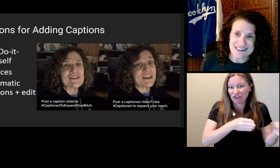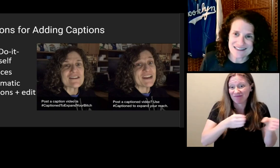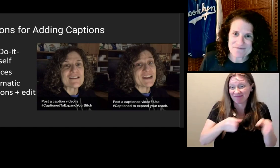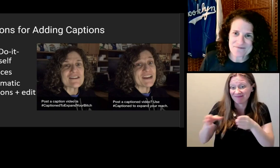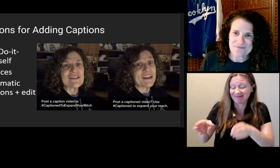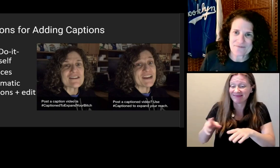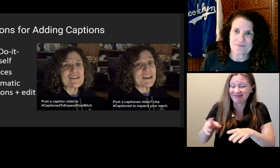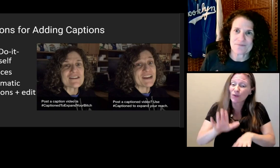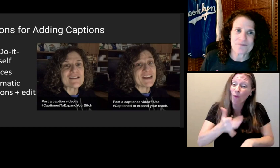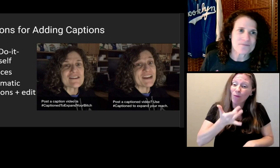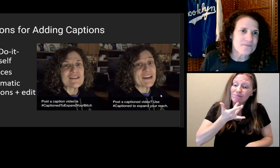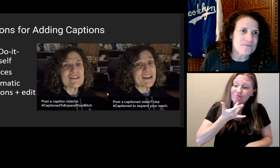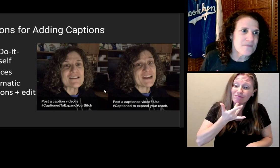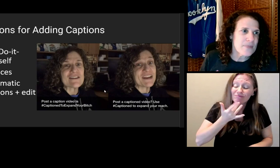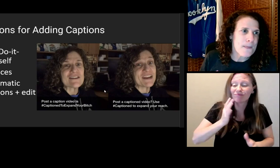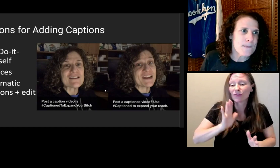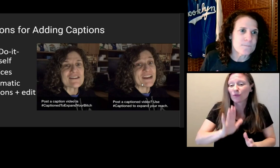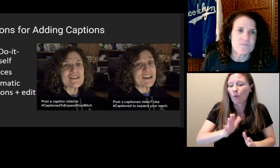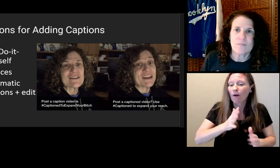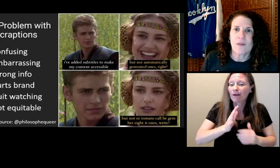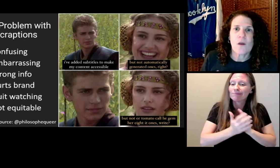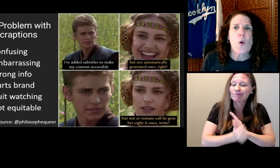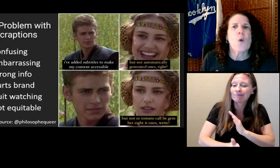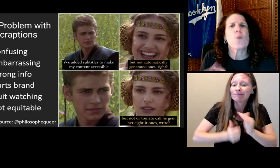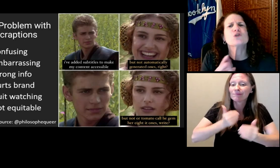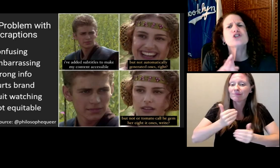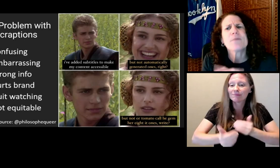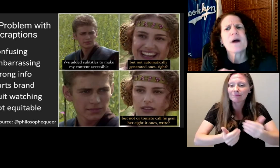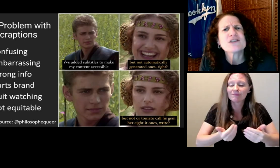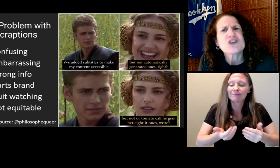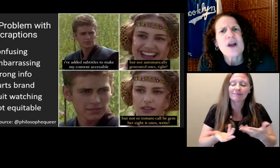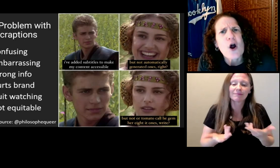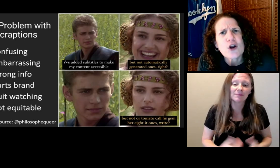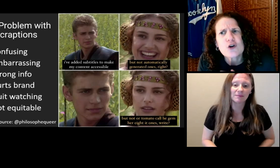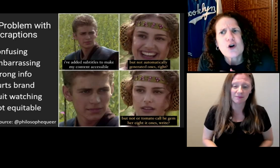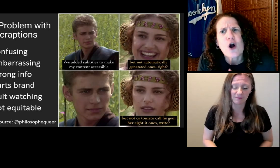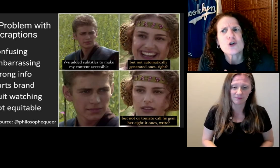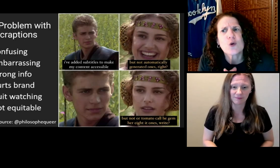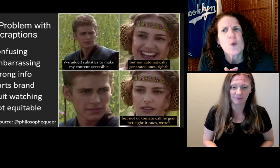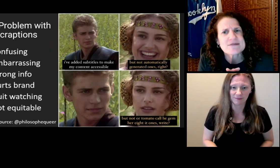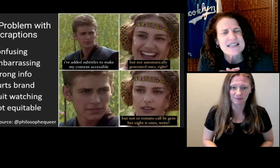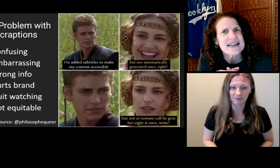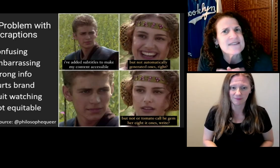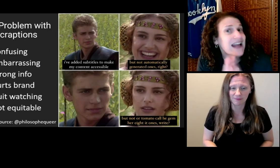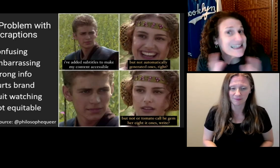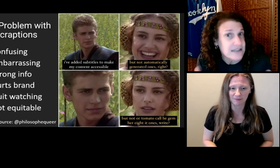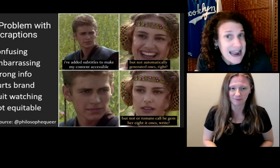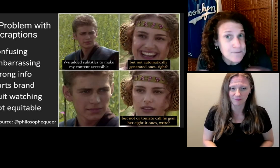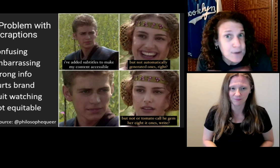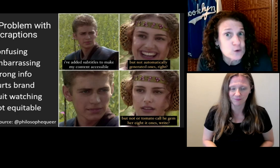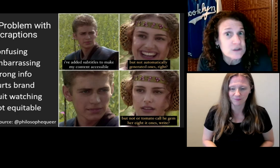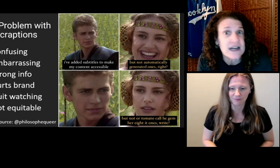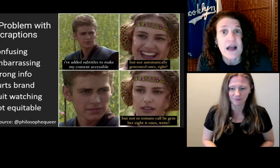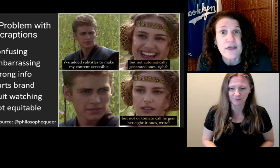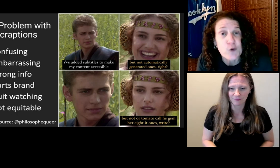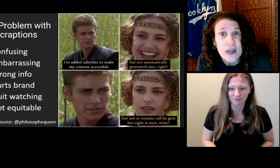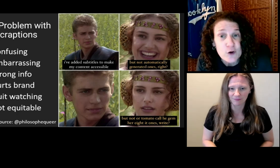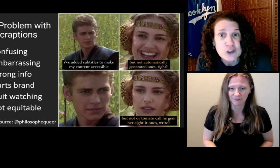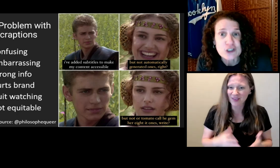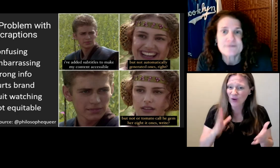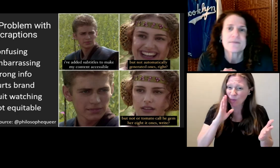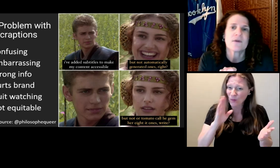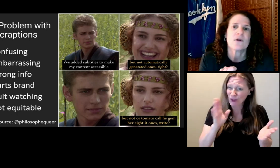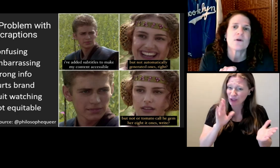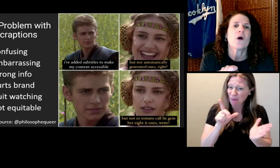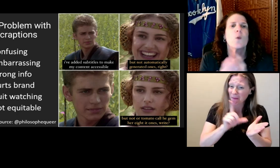Would you publish an article on your website if it has typos and other errors?